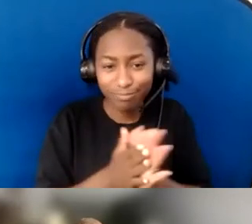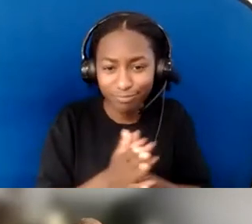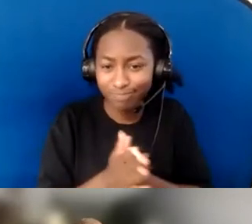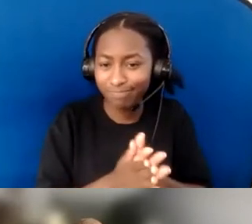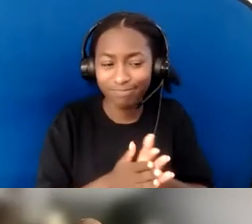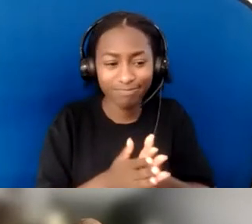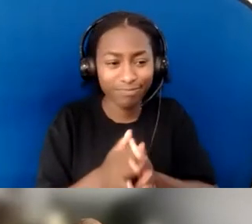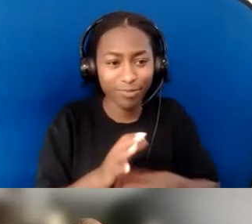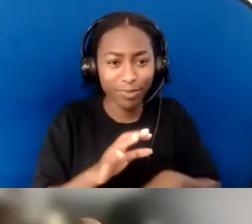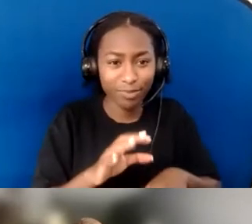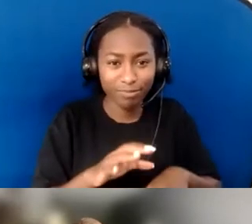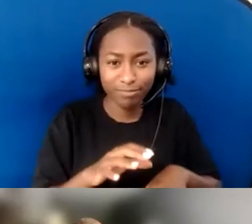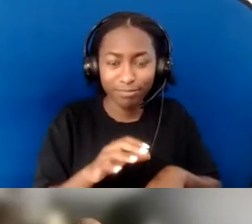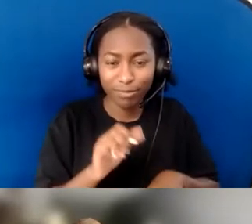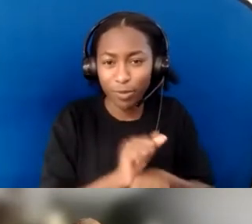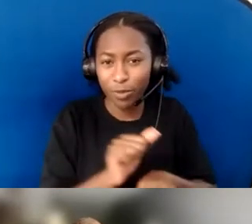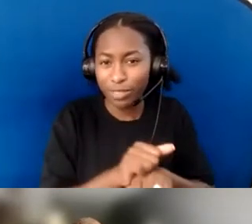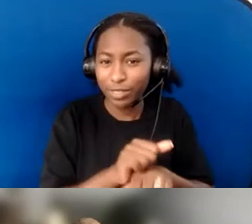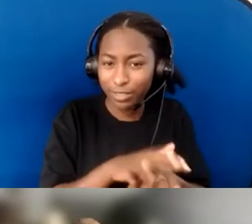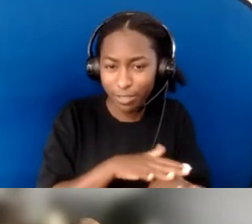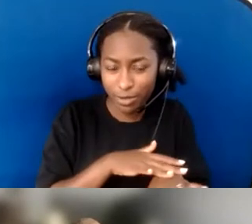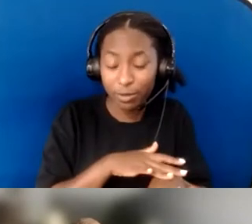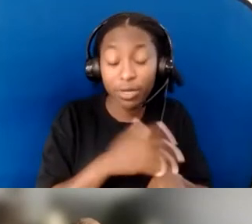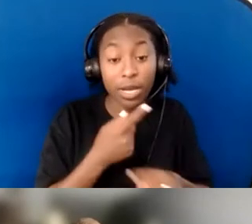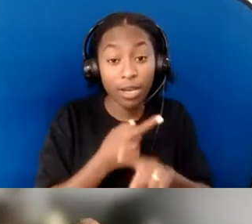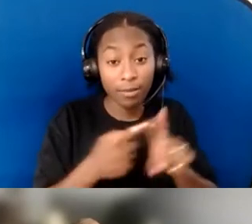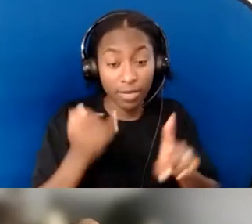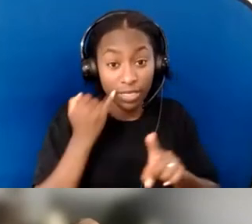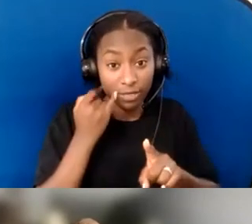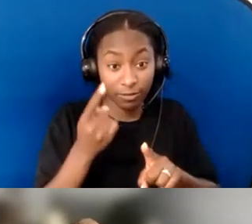If you're a visionary, especially, and things are moving slowly...